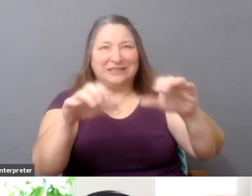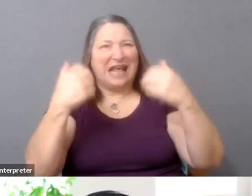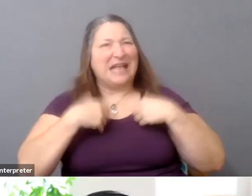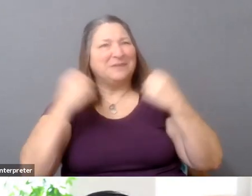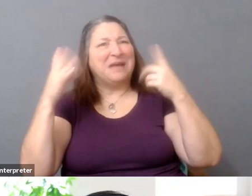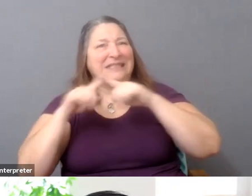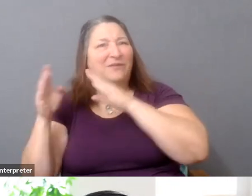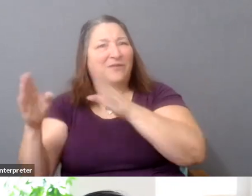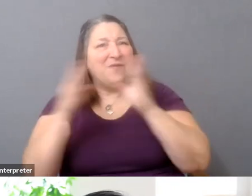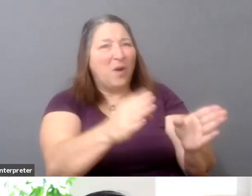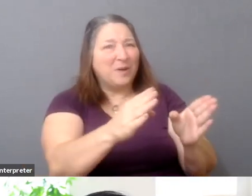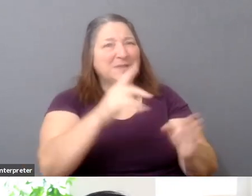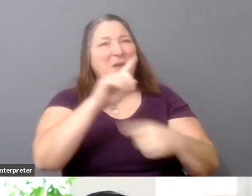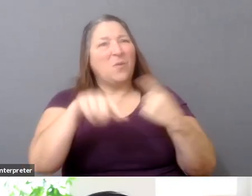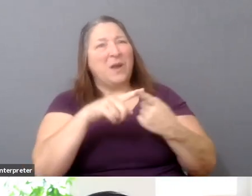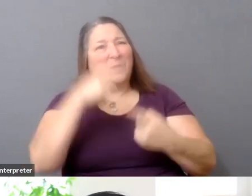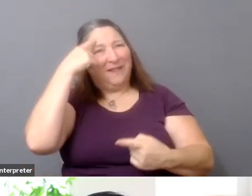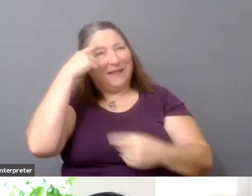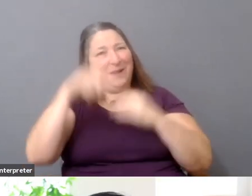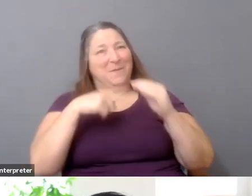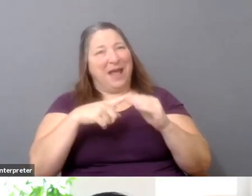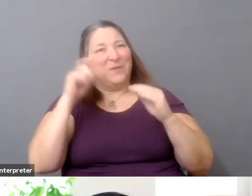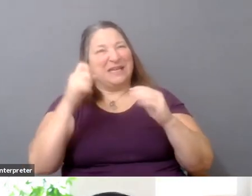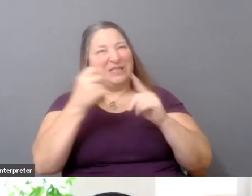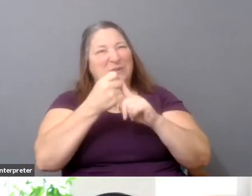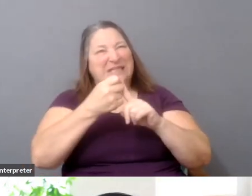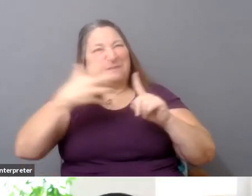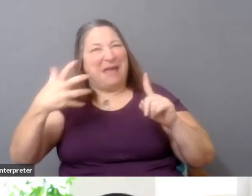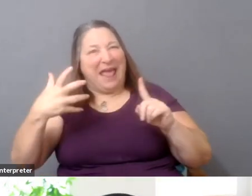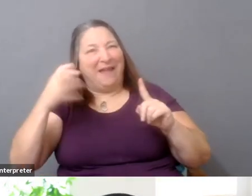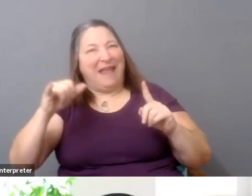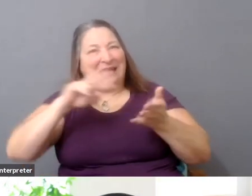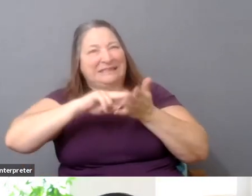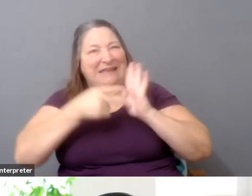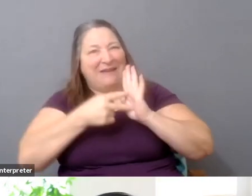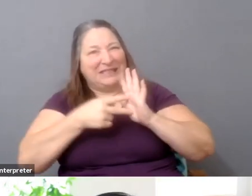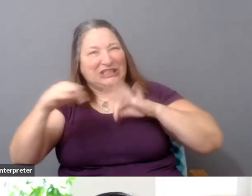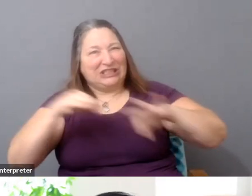that definition as well. I think at a much more--